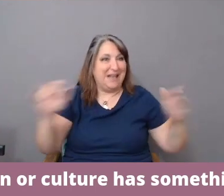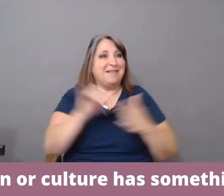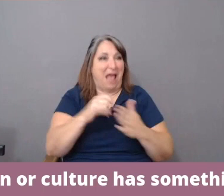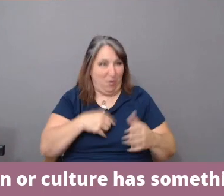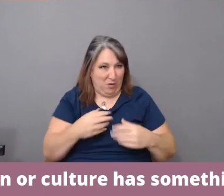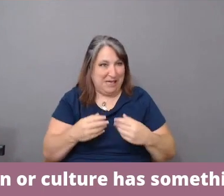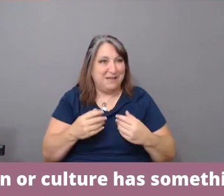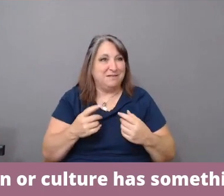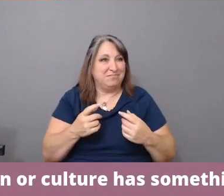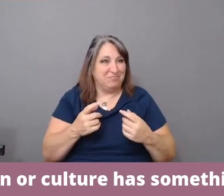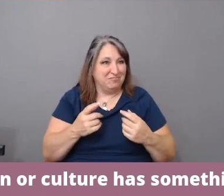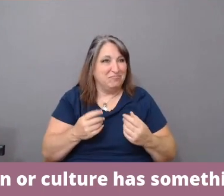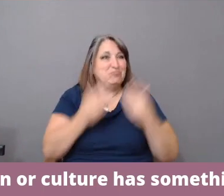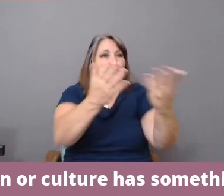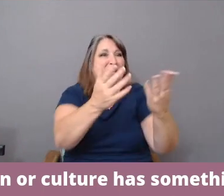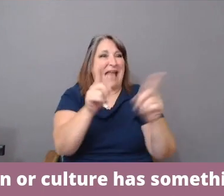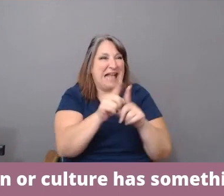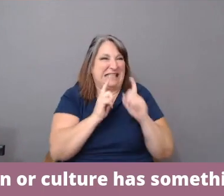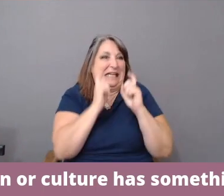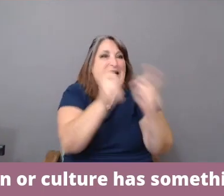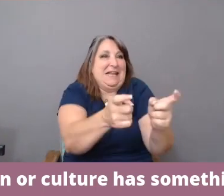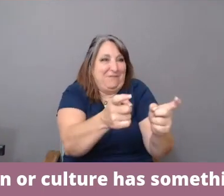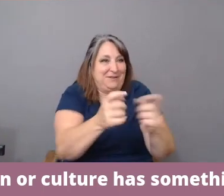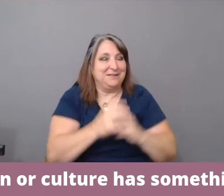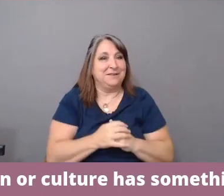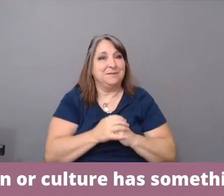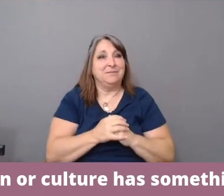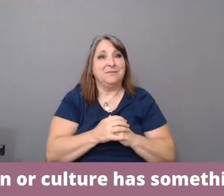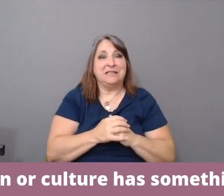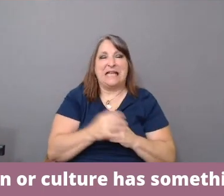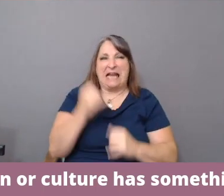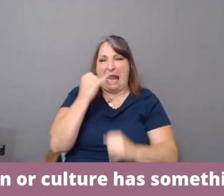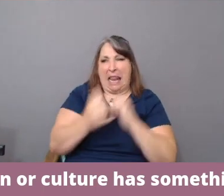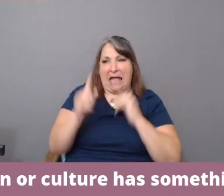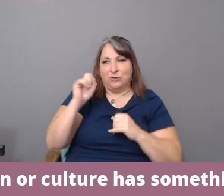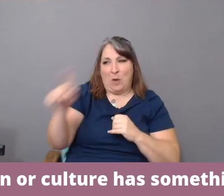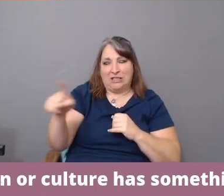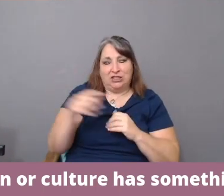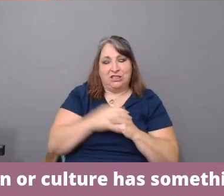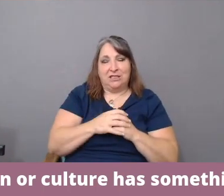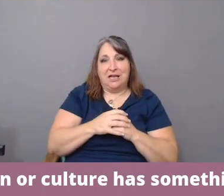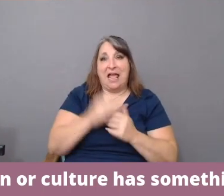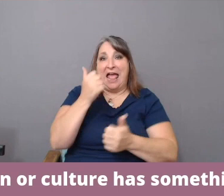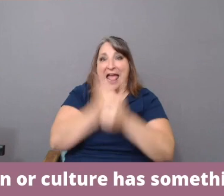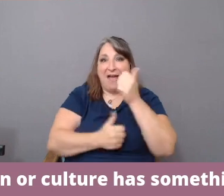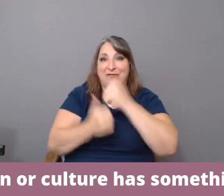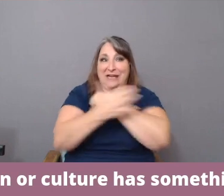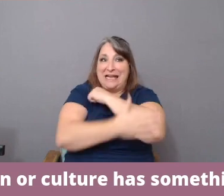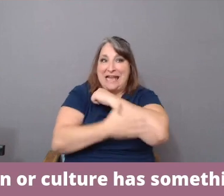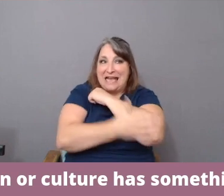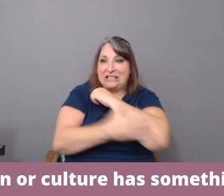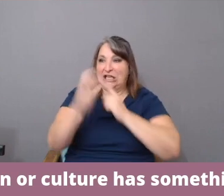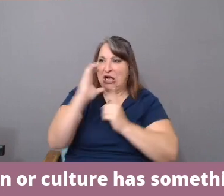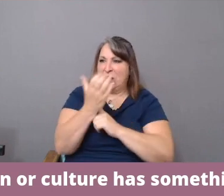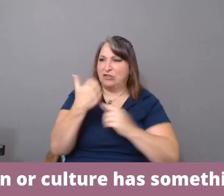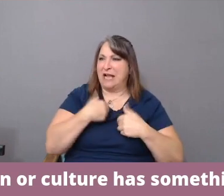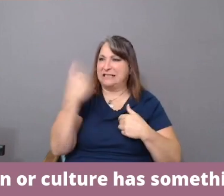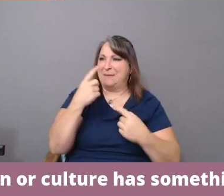The next question-- and I think this will likely be our last one-- is, every nation or culture has something unique and special to add to the collective.